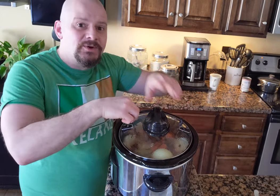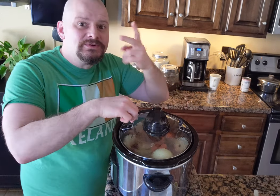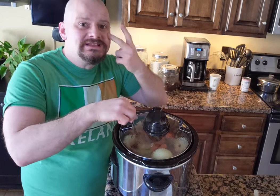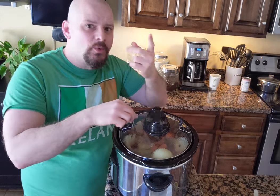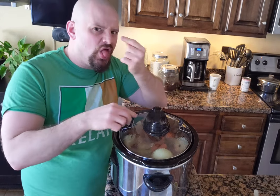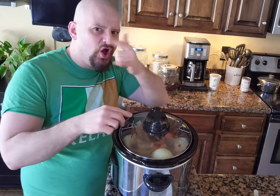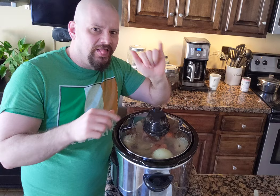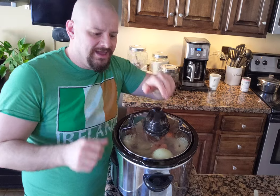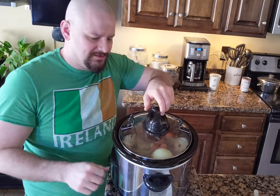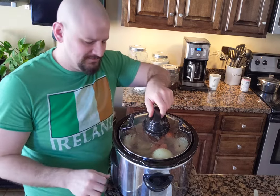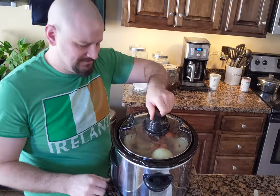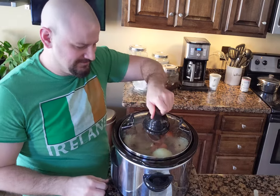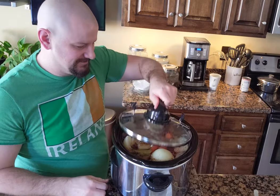You will see what it looks like.